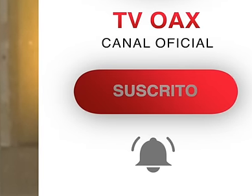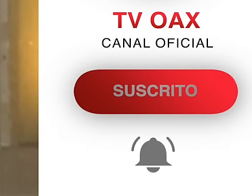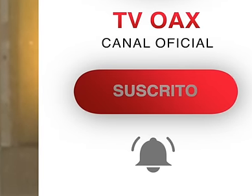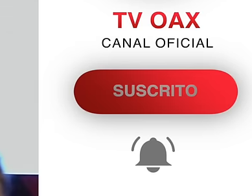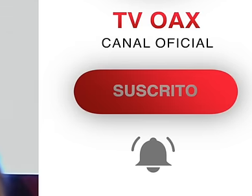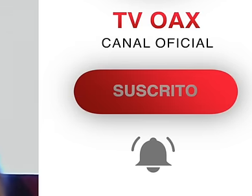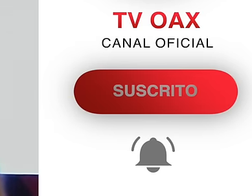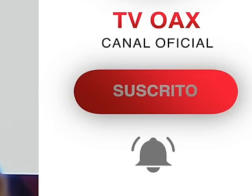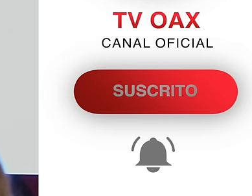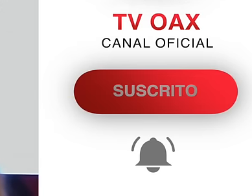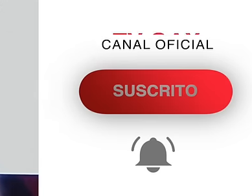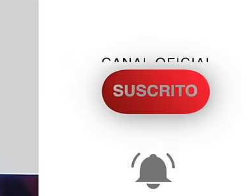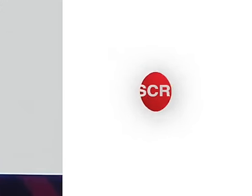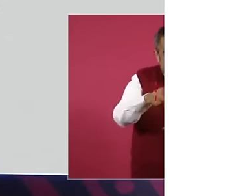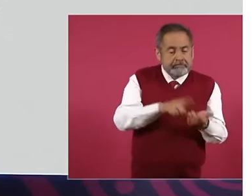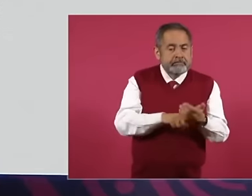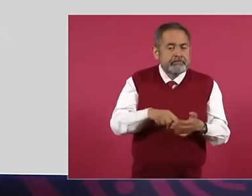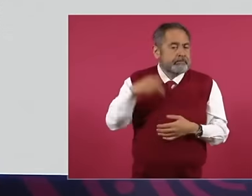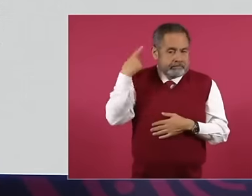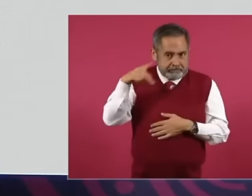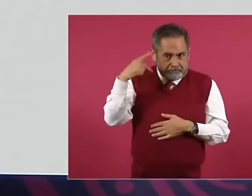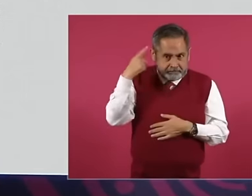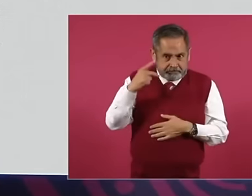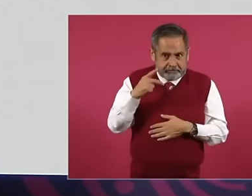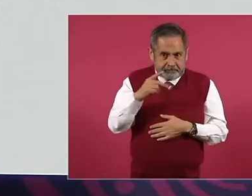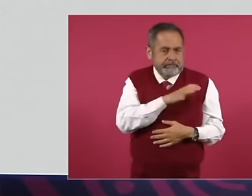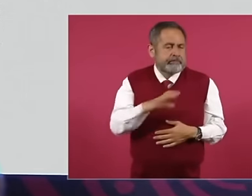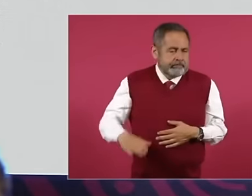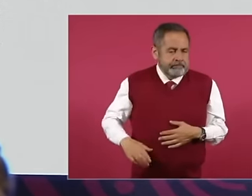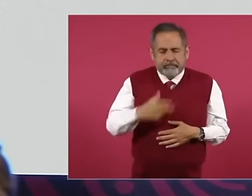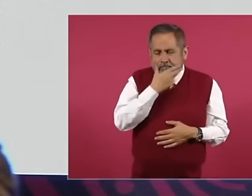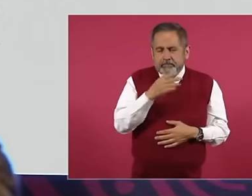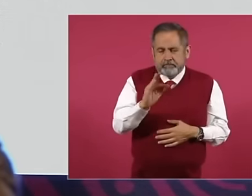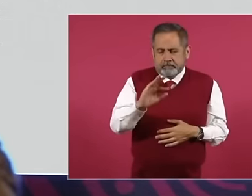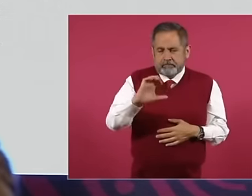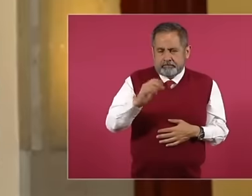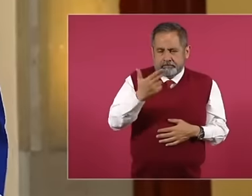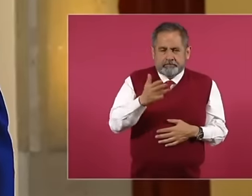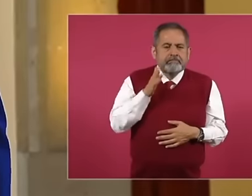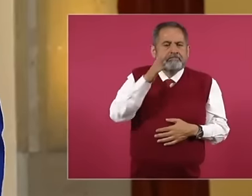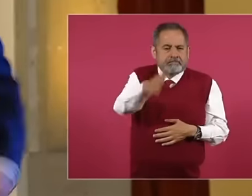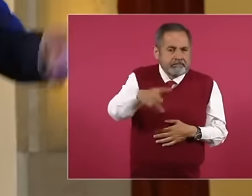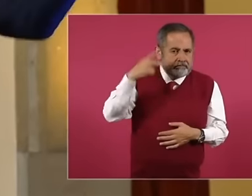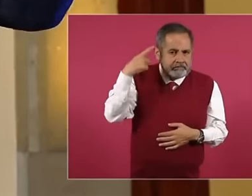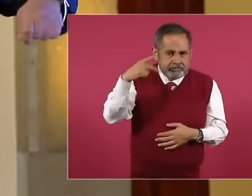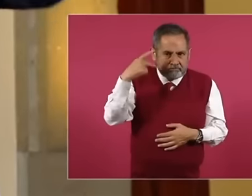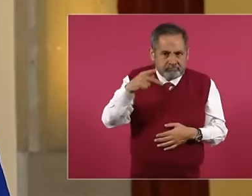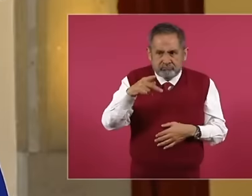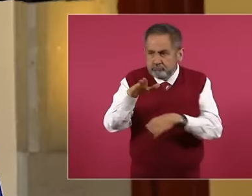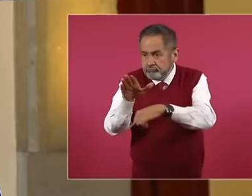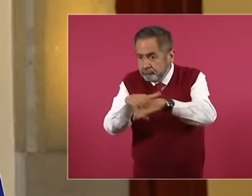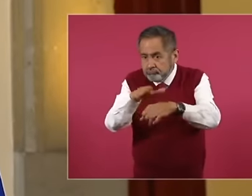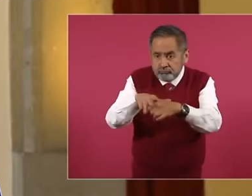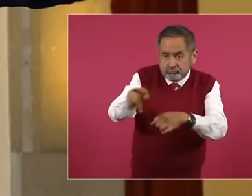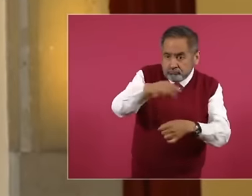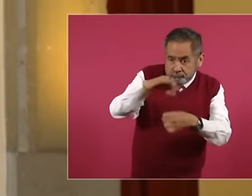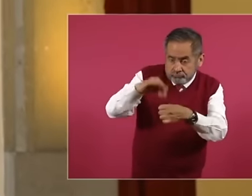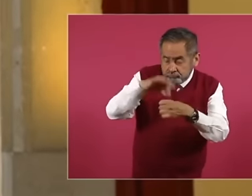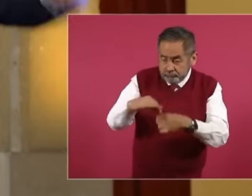Puebla to say if I am going to put